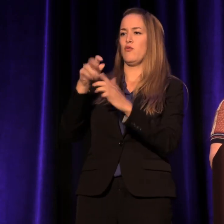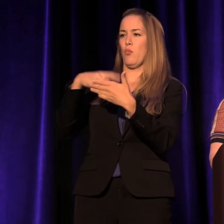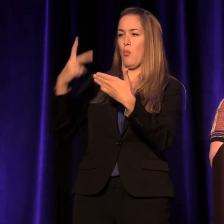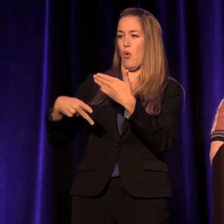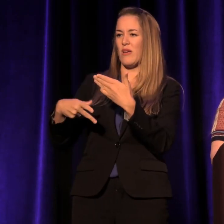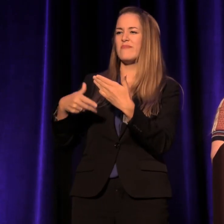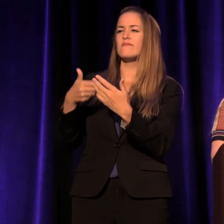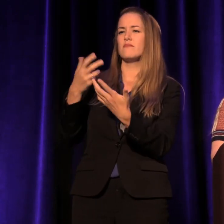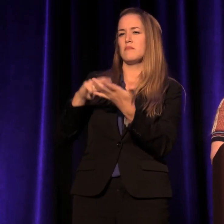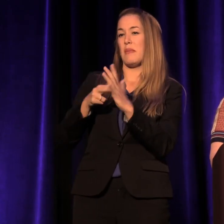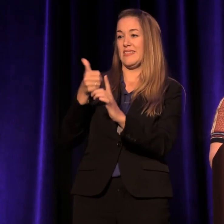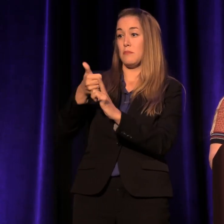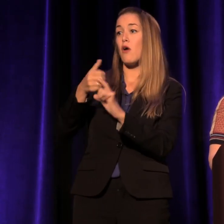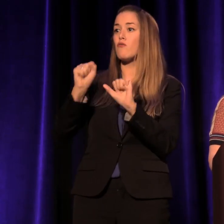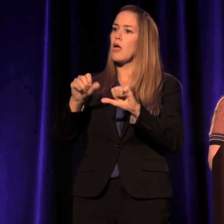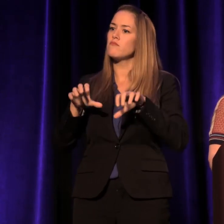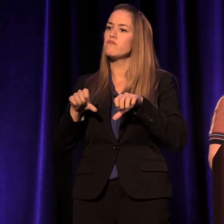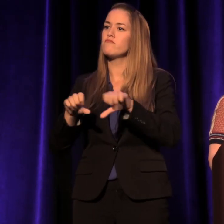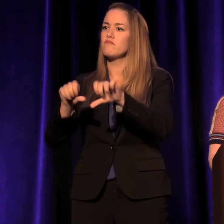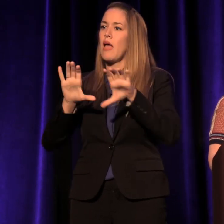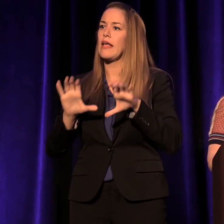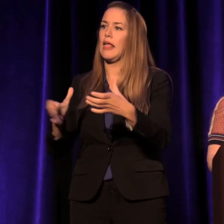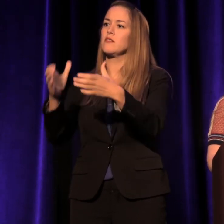to continue going to classes part-time.